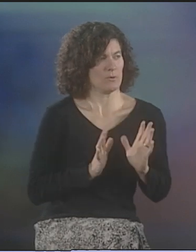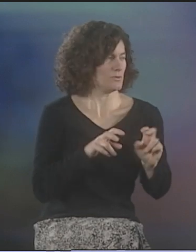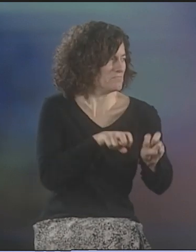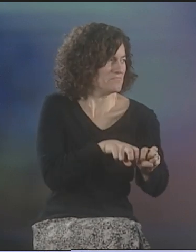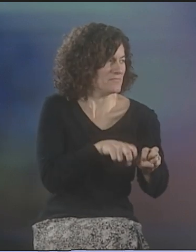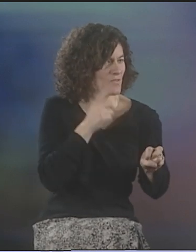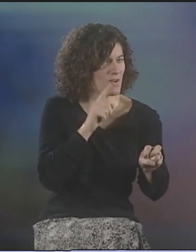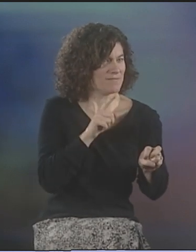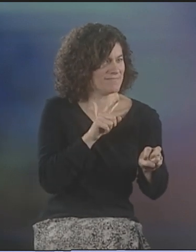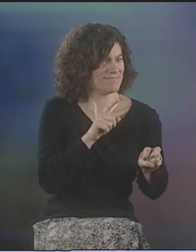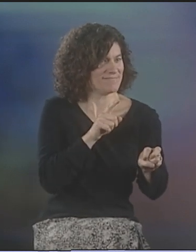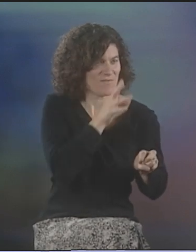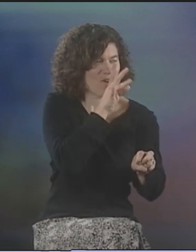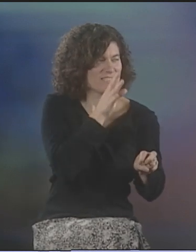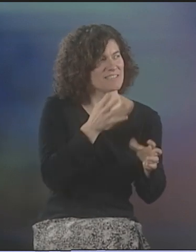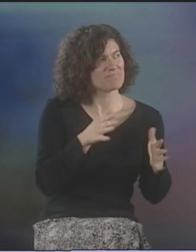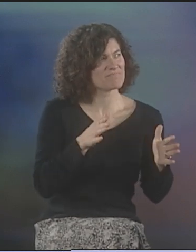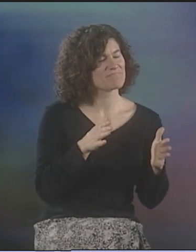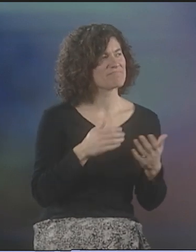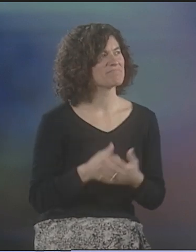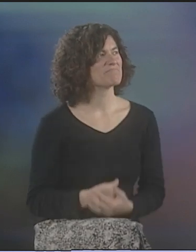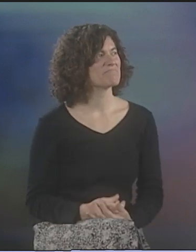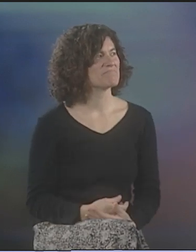VERY INTIMATE WITH MY VOICING PARTNER.